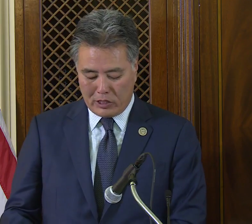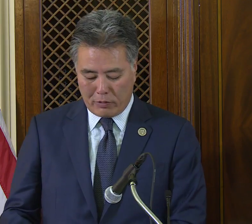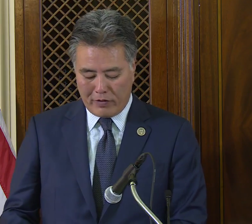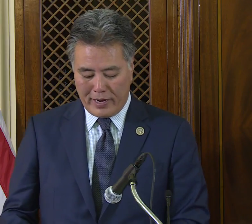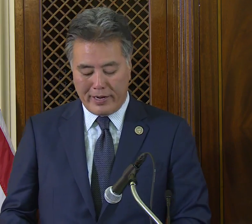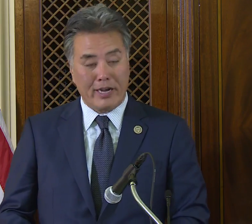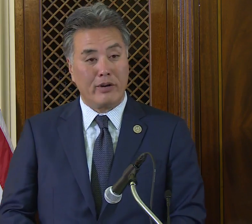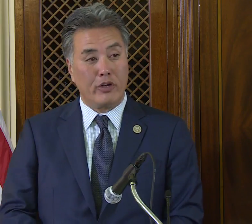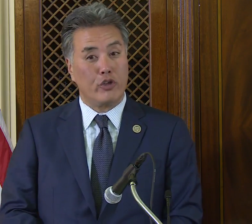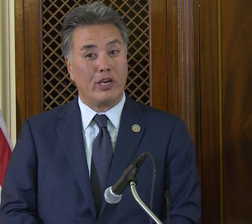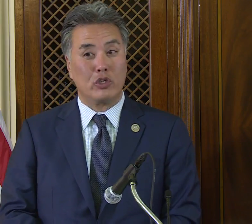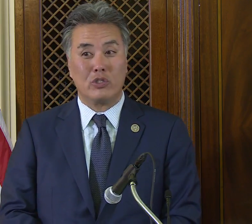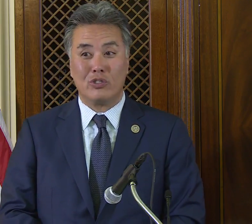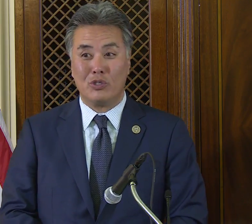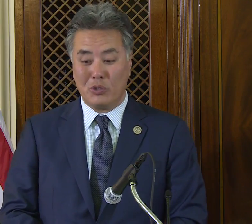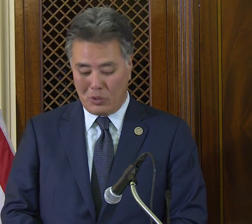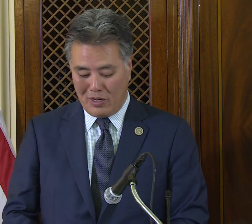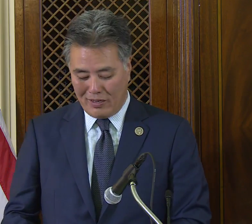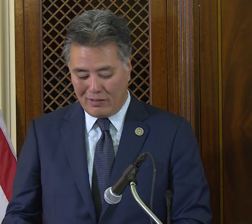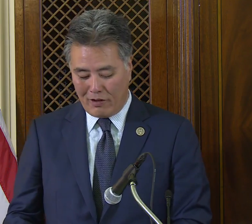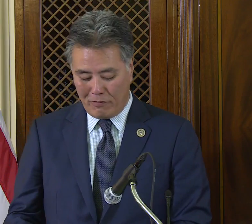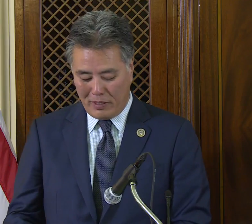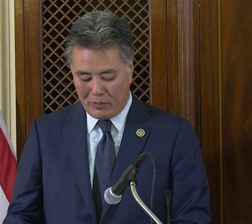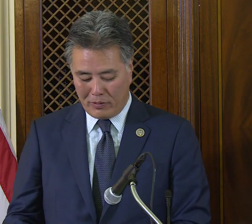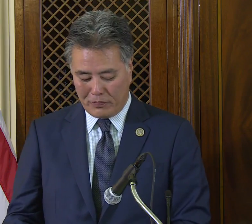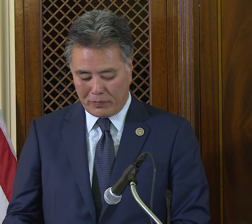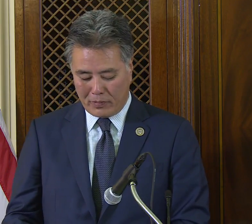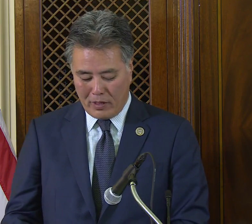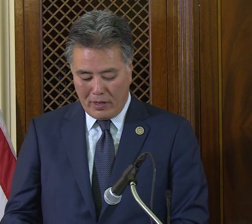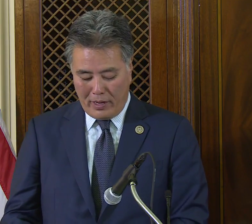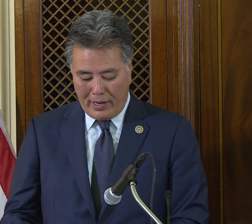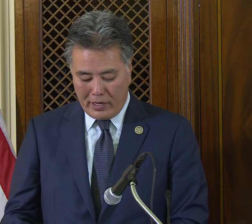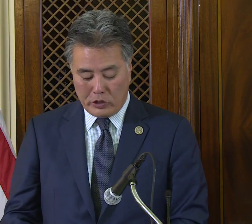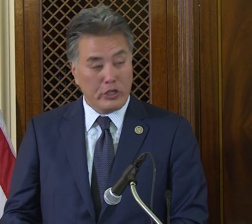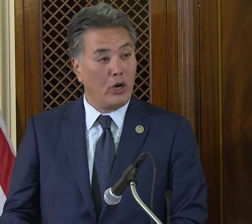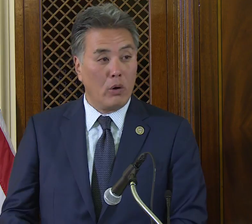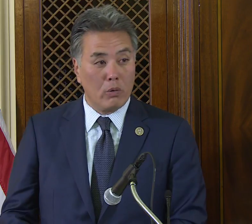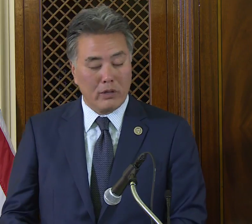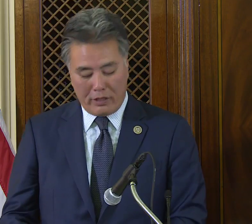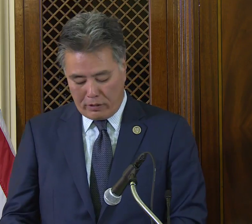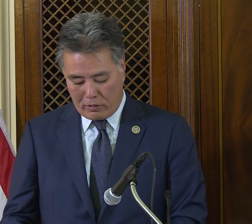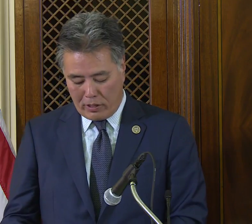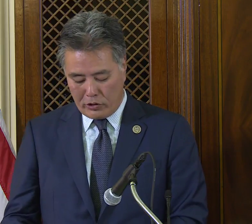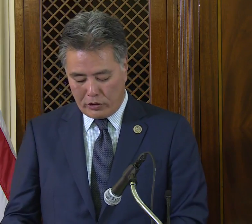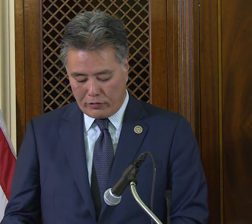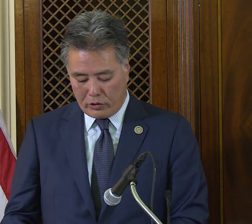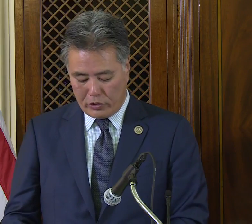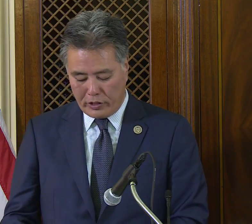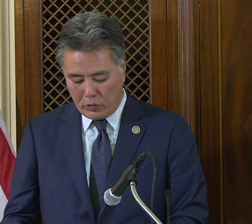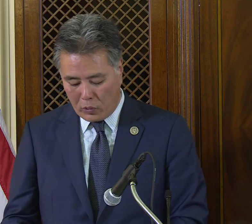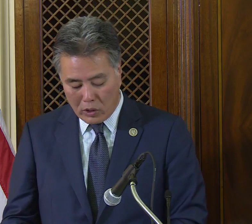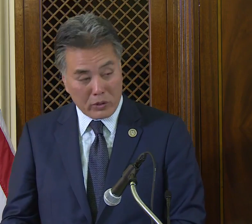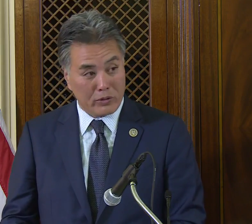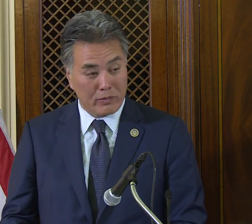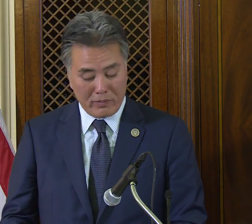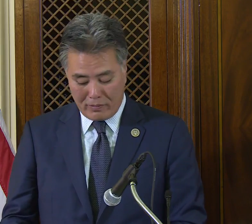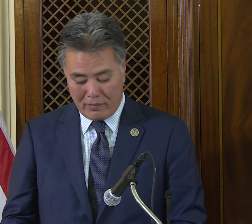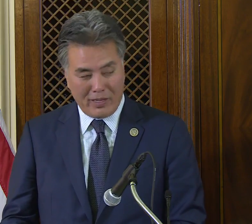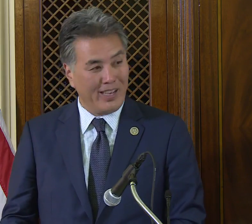to provide higher education to deaf people. It is the only liberal arts university in the world,